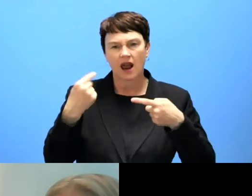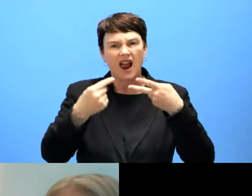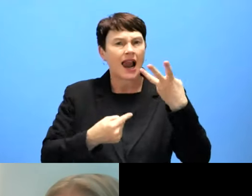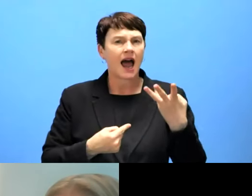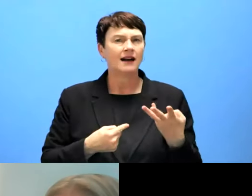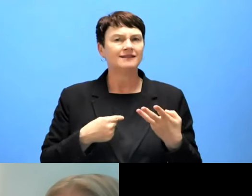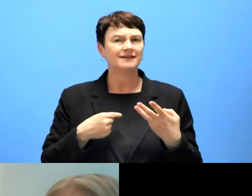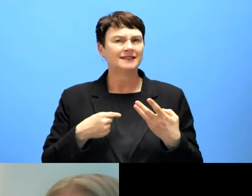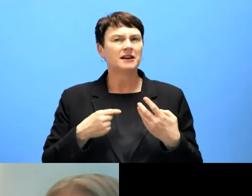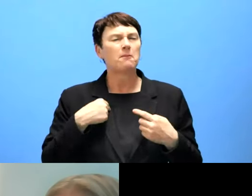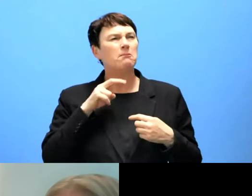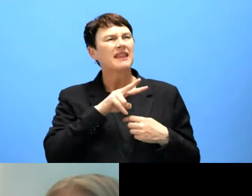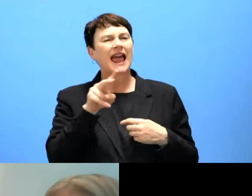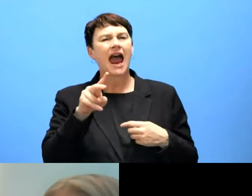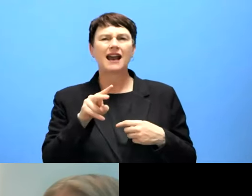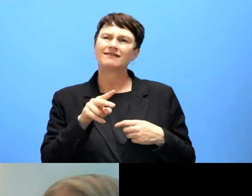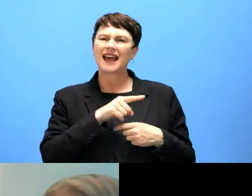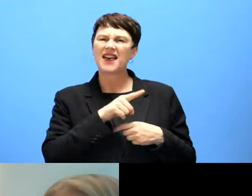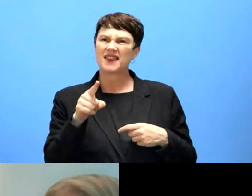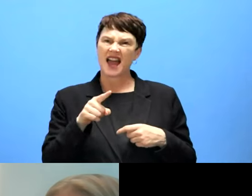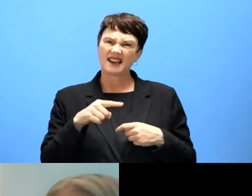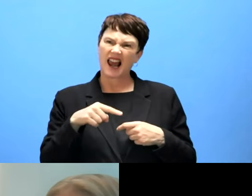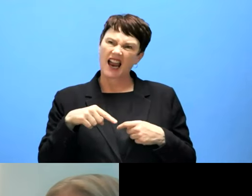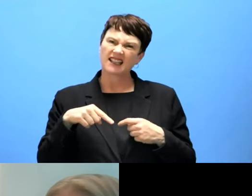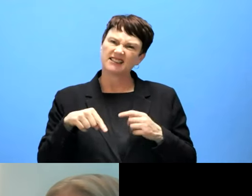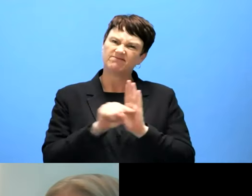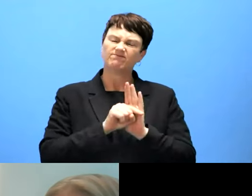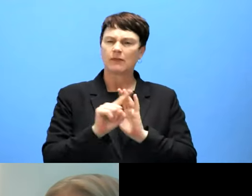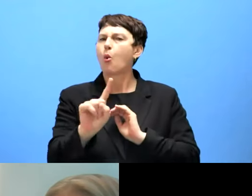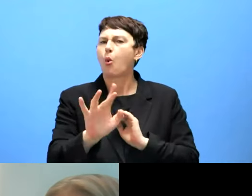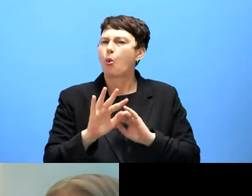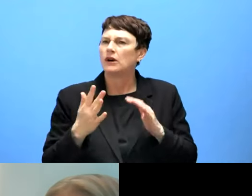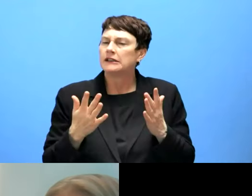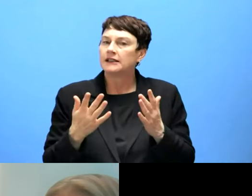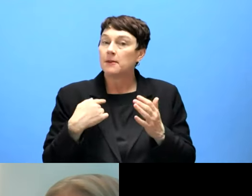some cases we see that this could be challenges in a way. So I think it's I think the example